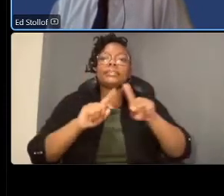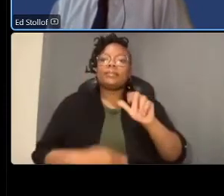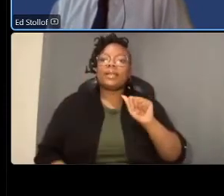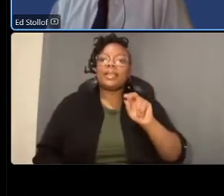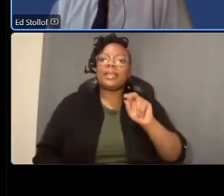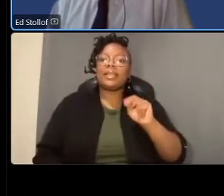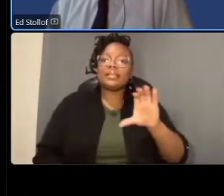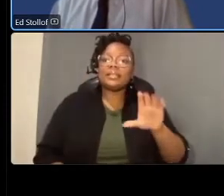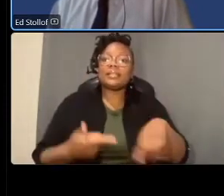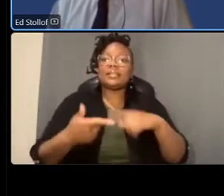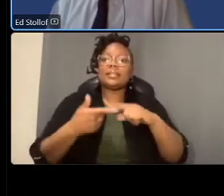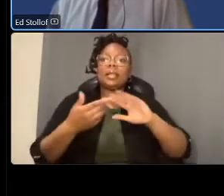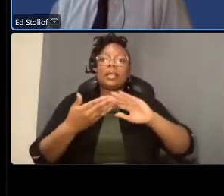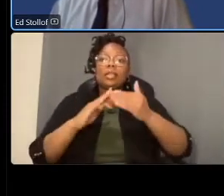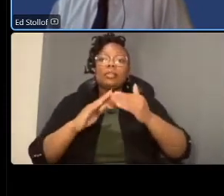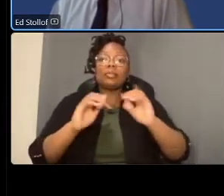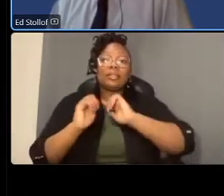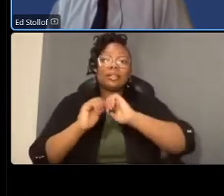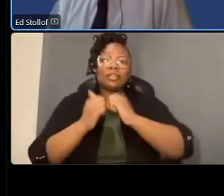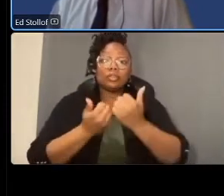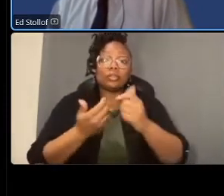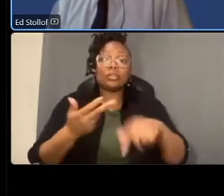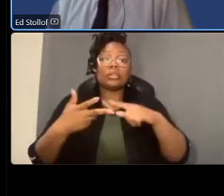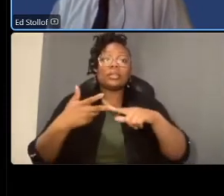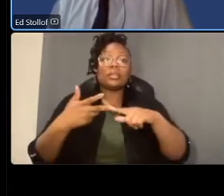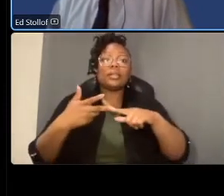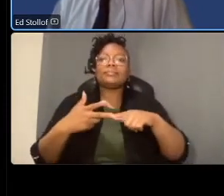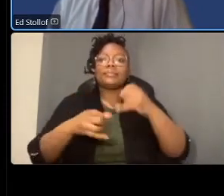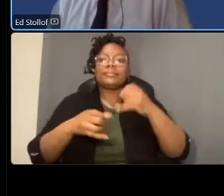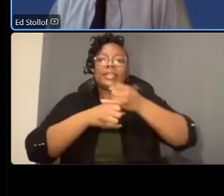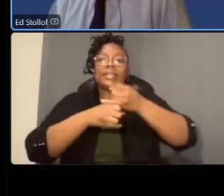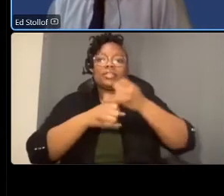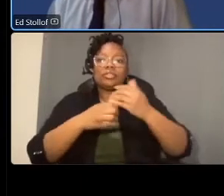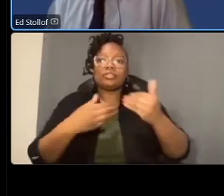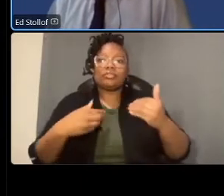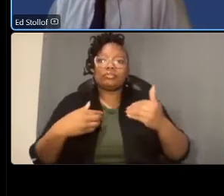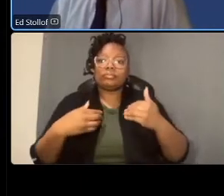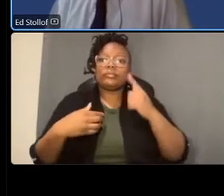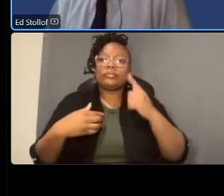community associations institutional users such as the smithsonian zoo